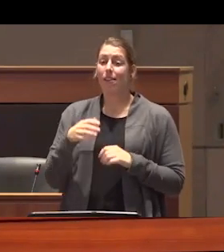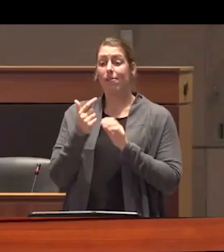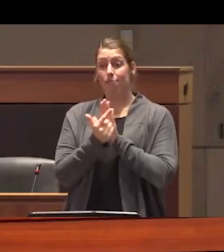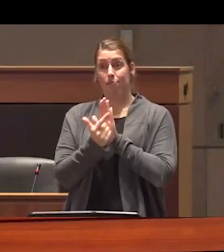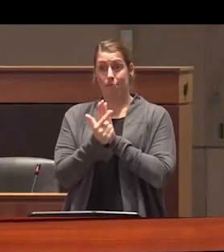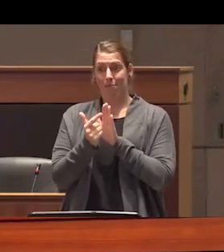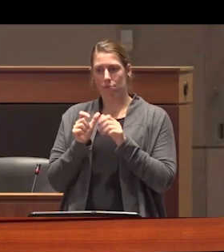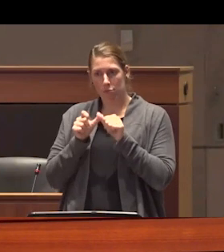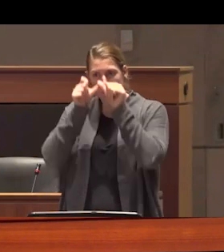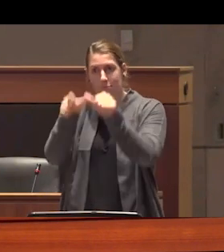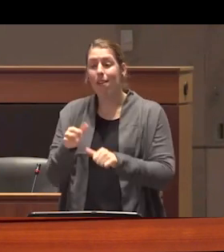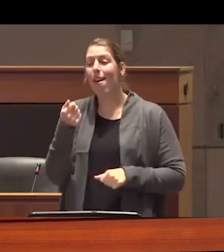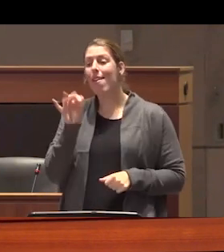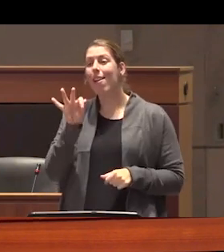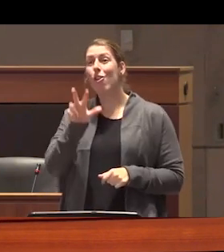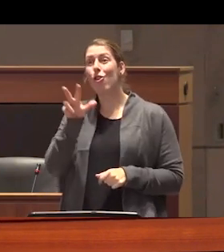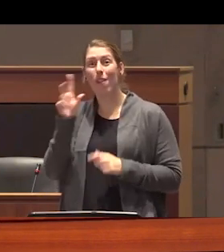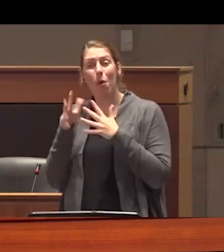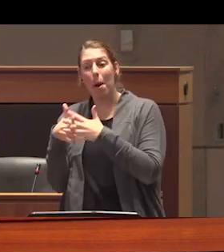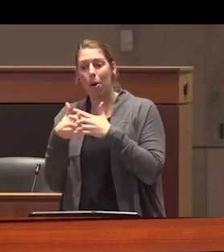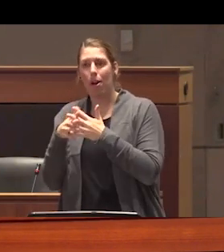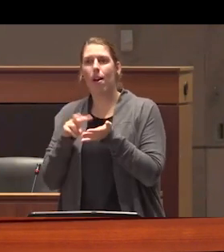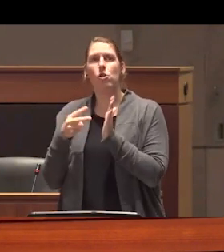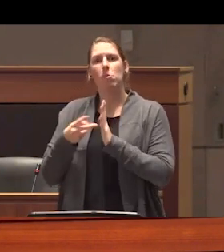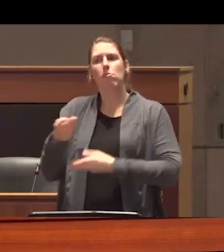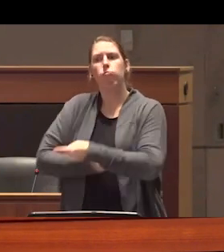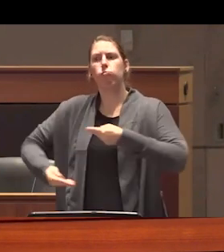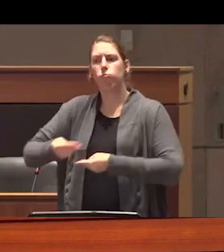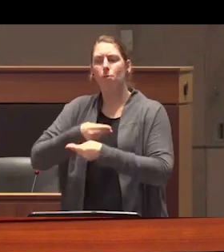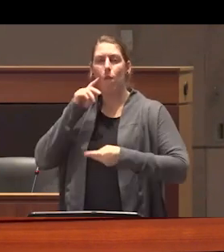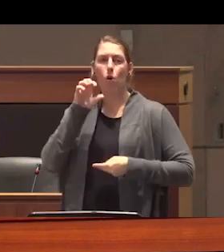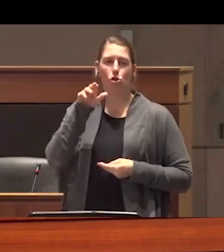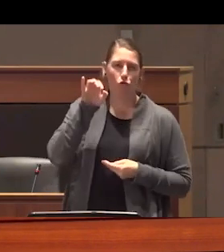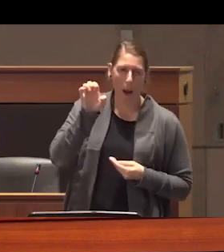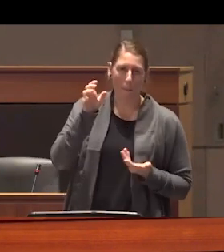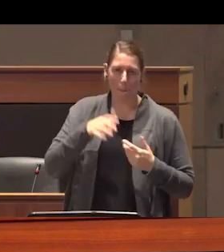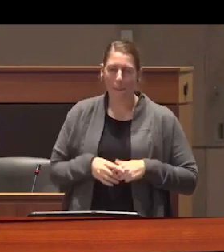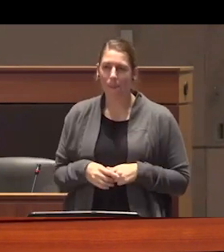the US till 1933 rum running was highly lucrative for organized crime syndicates and liquor flowed